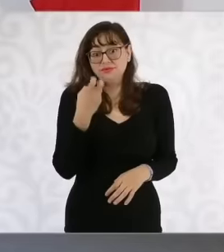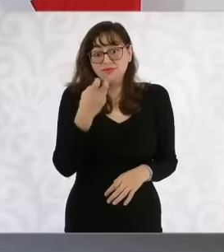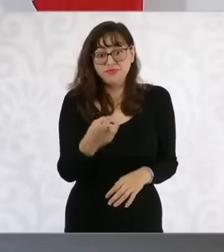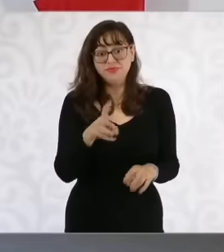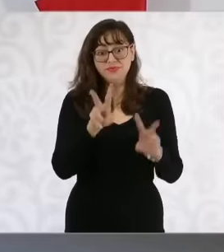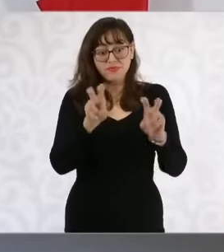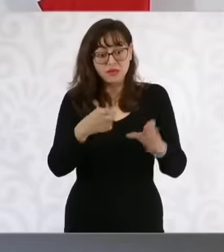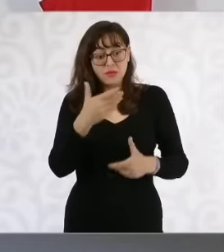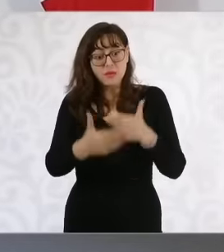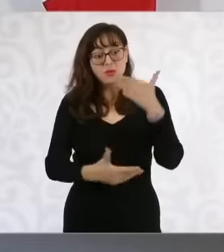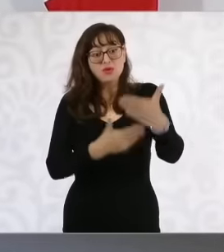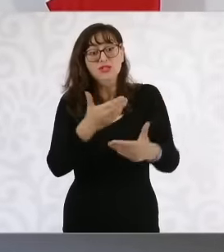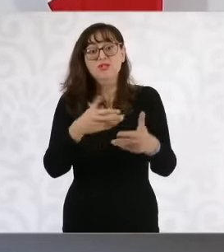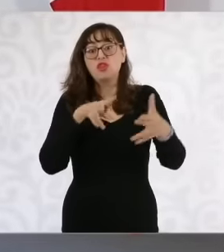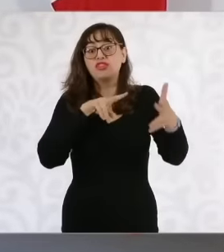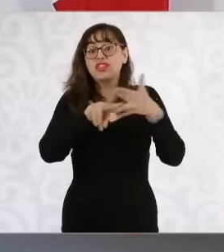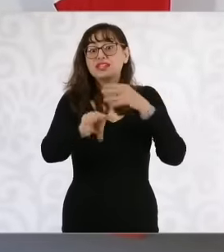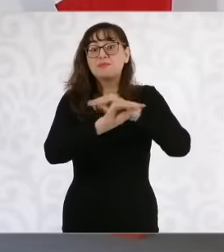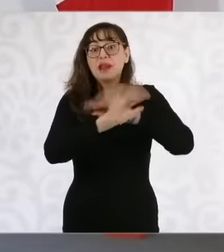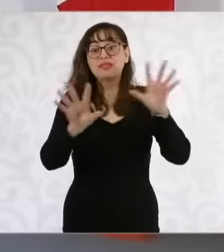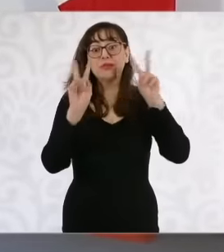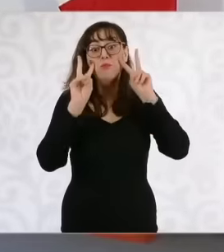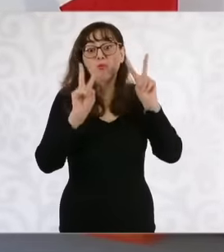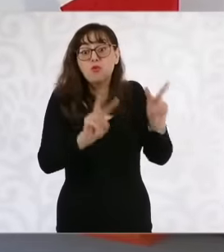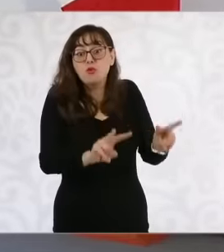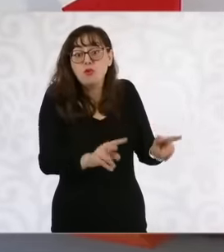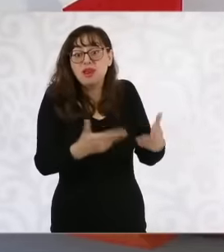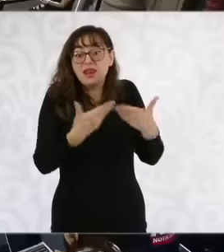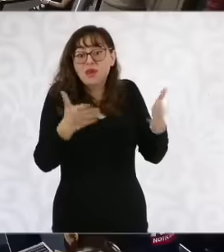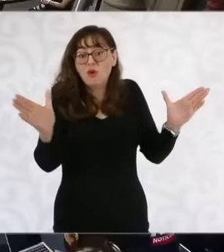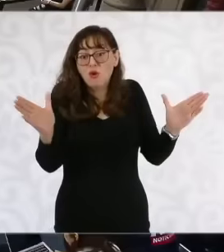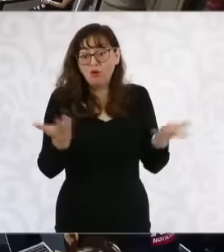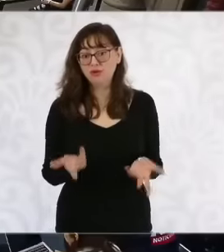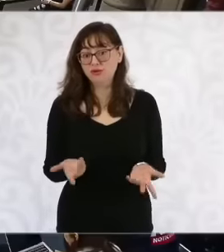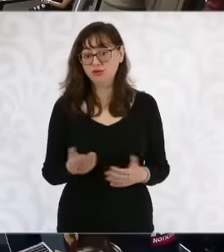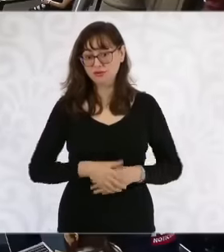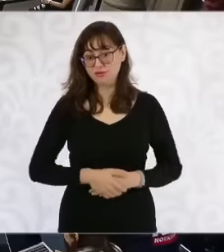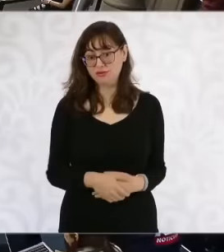process is going to be very transparent. Okay, now. Just to finish President with